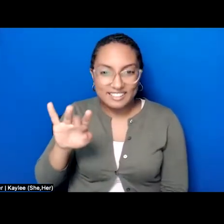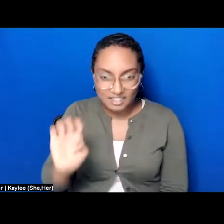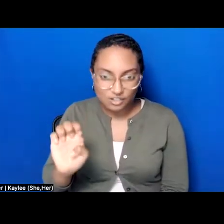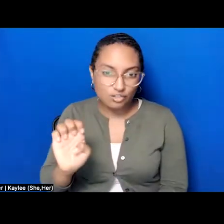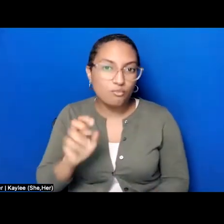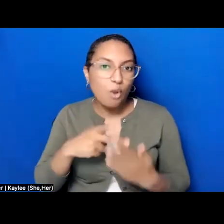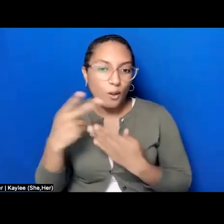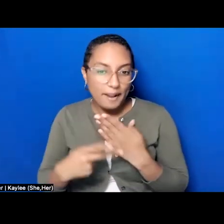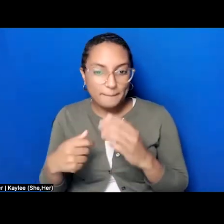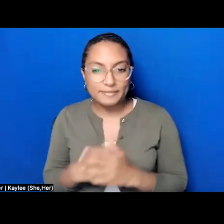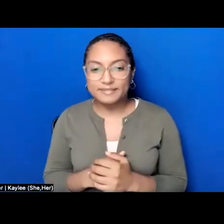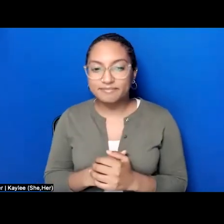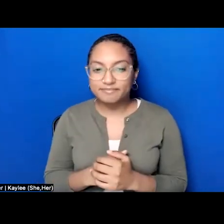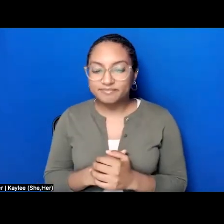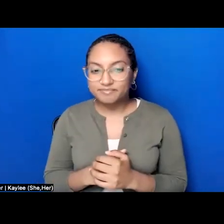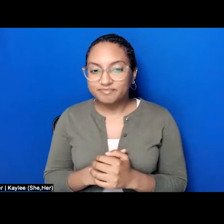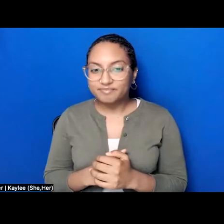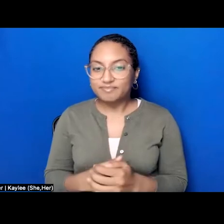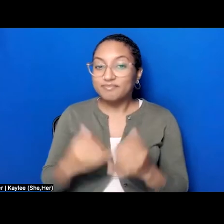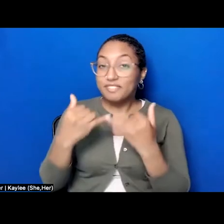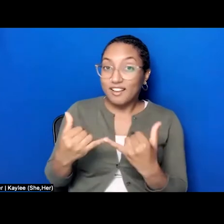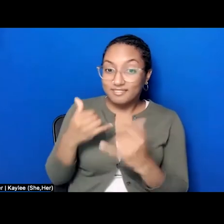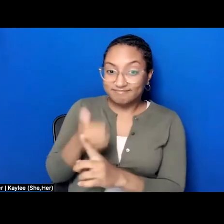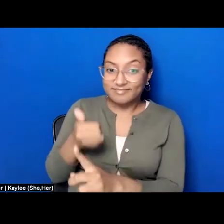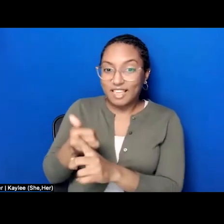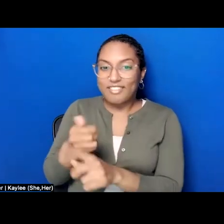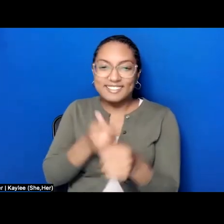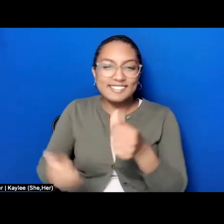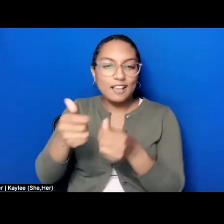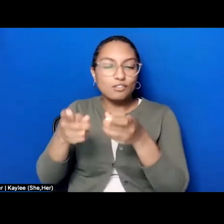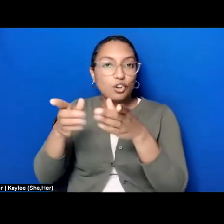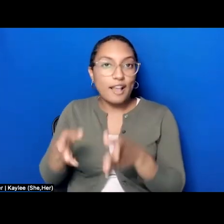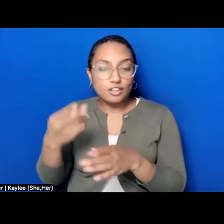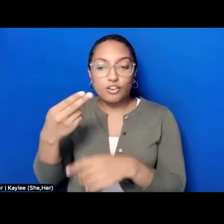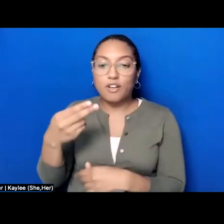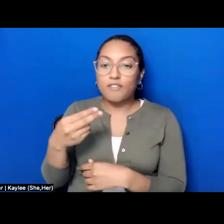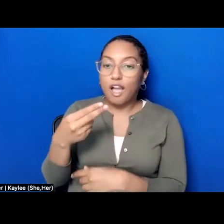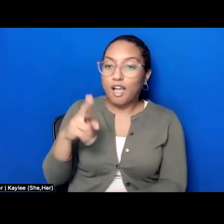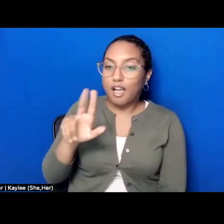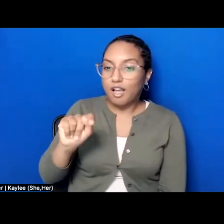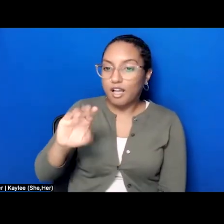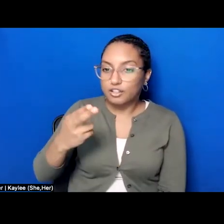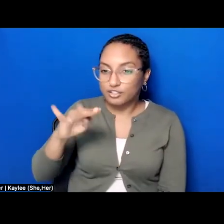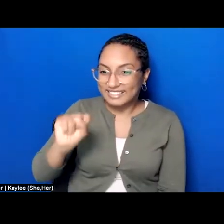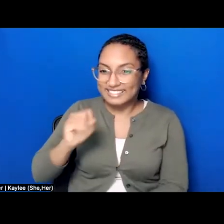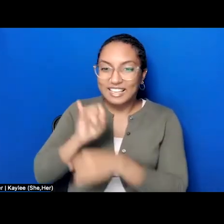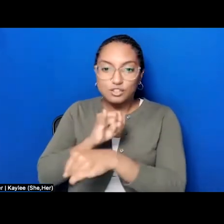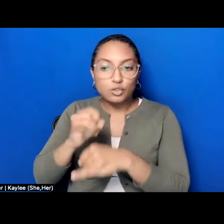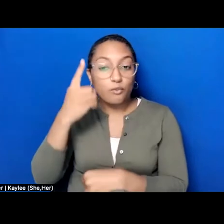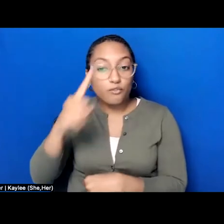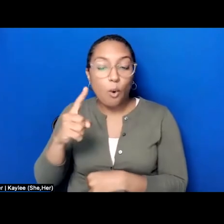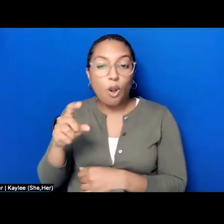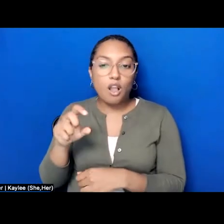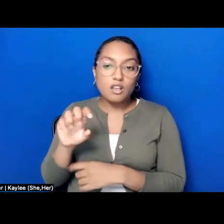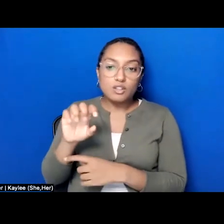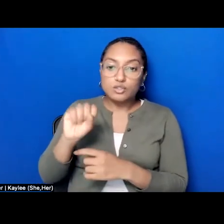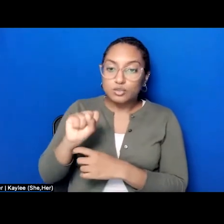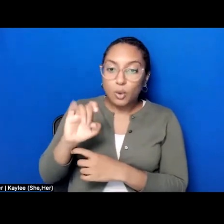He is currently the inaugural Executive Director of the Hutchins Institute for Social Justice at